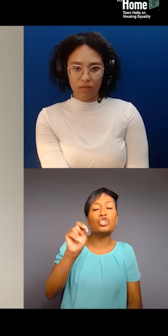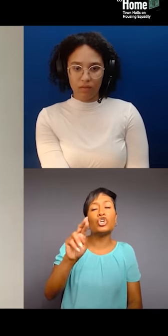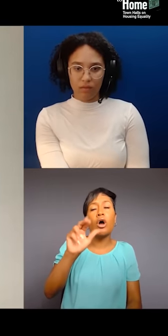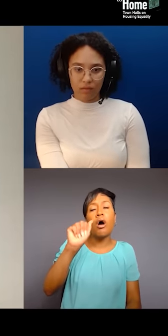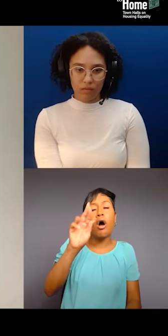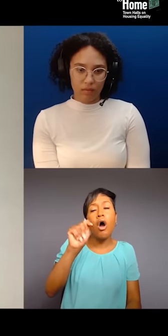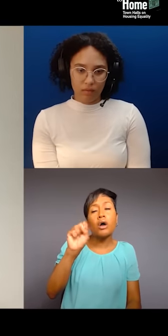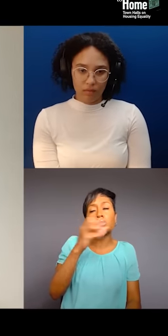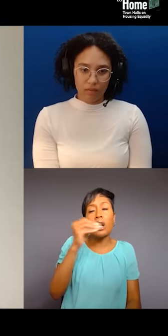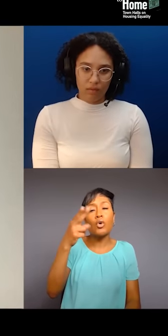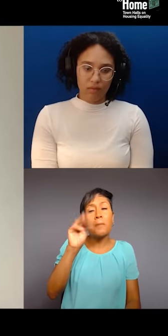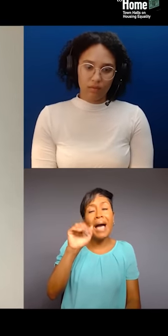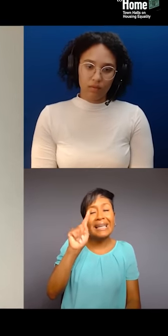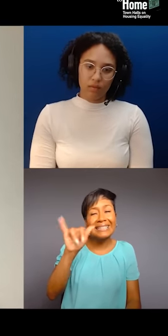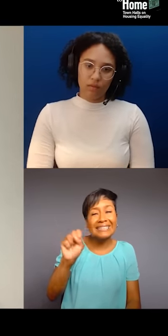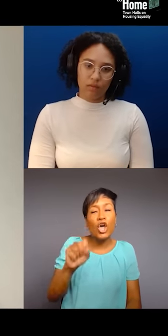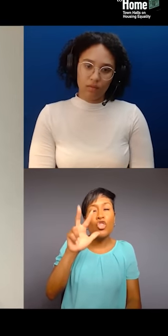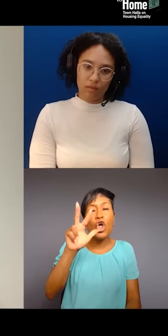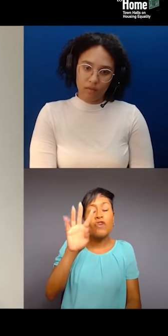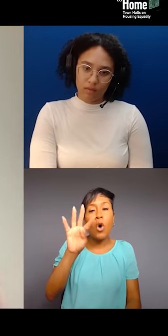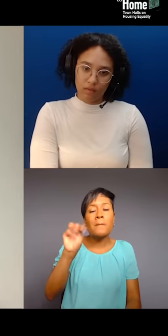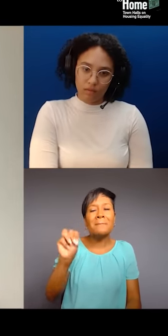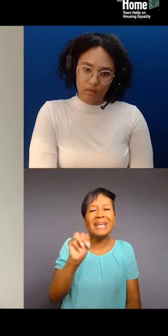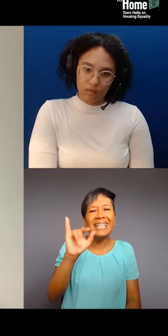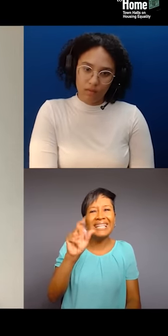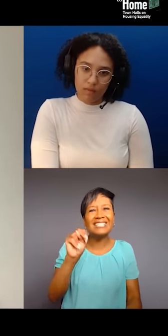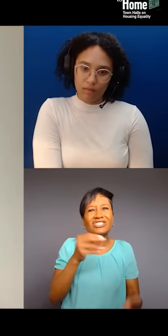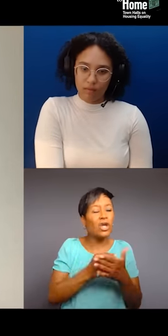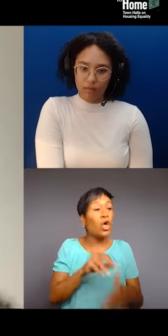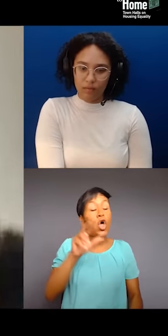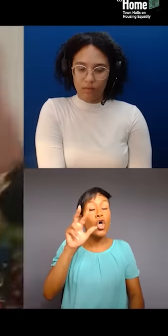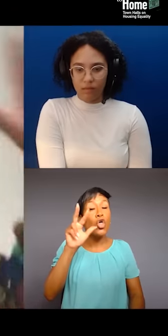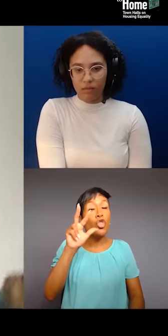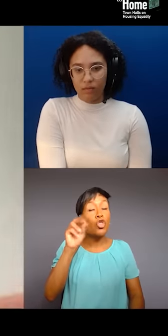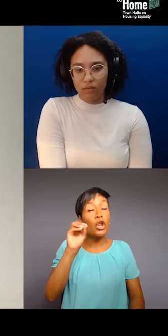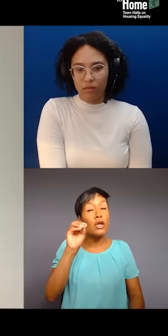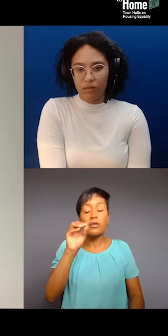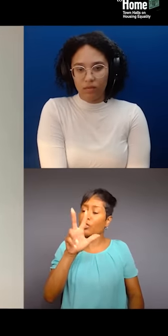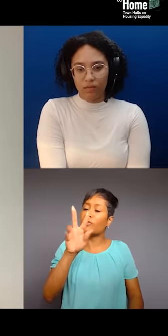and 30% of it went to rich white organizations that have all these endowments and everything.